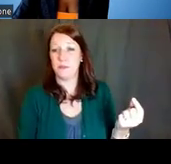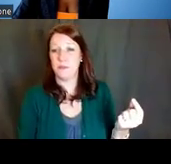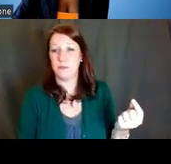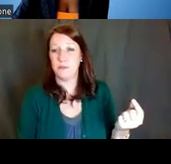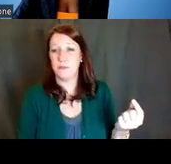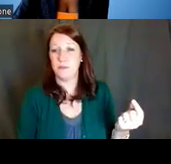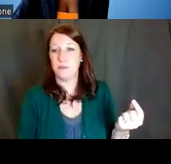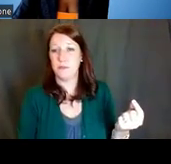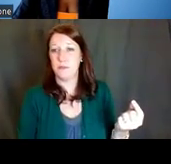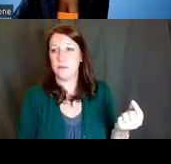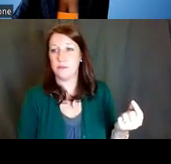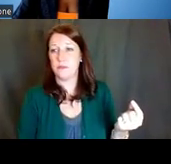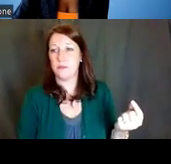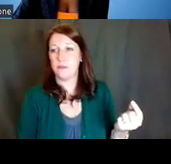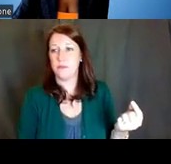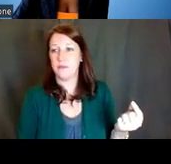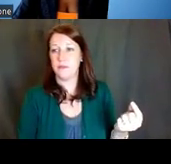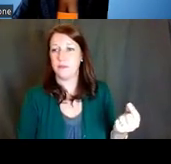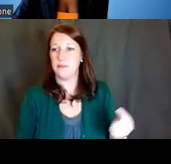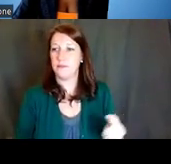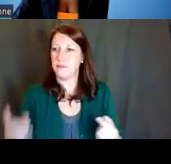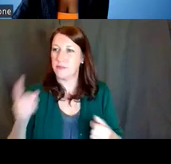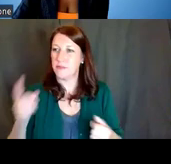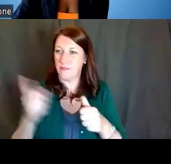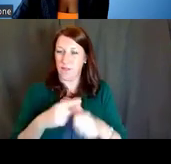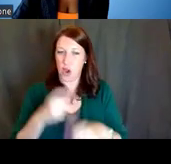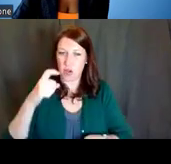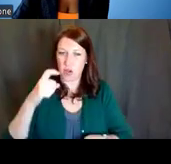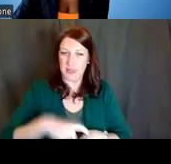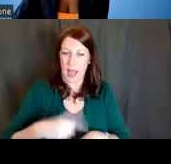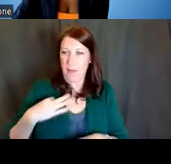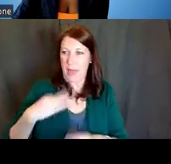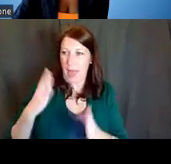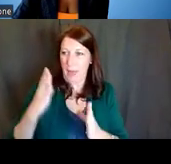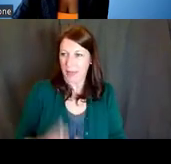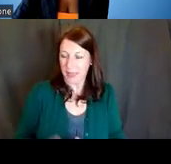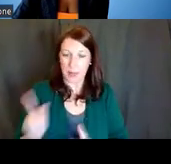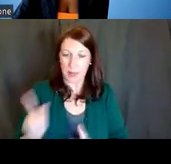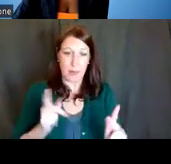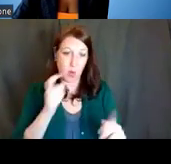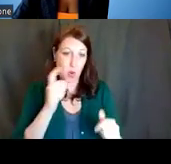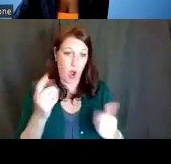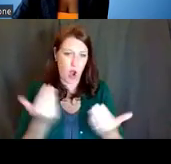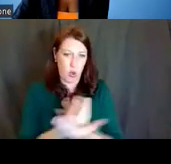and career development awards for first time applicants, and others that are newer to the world of NIH.